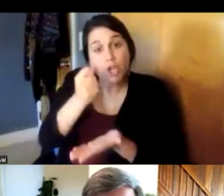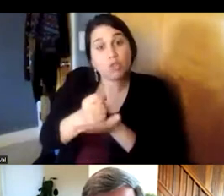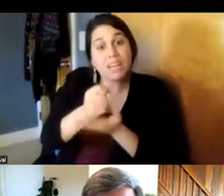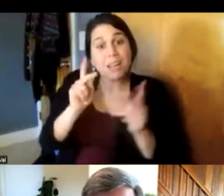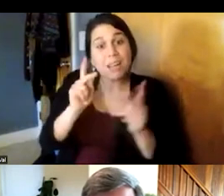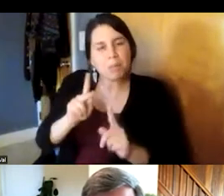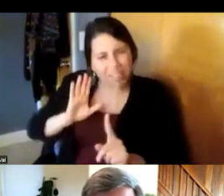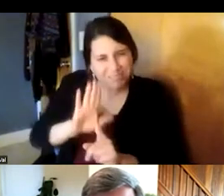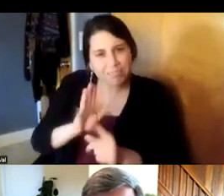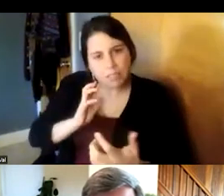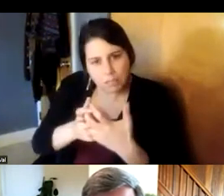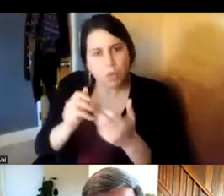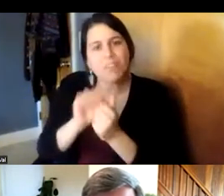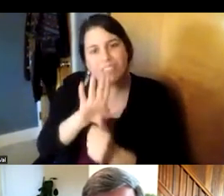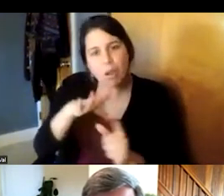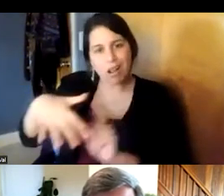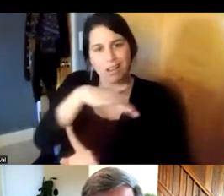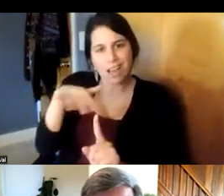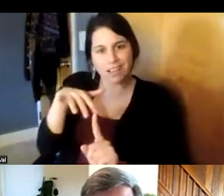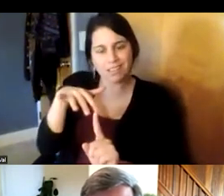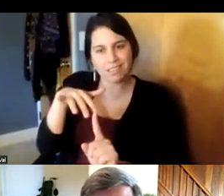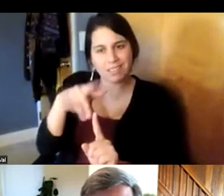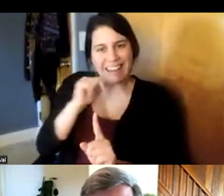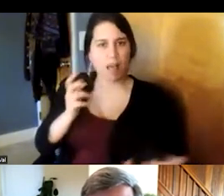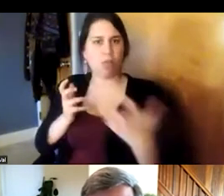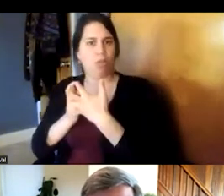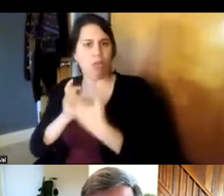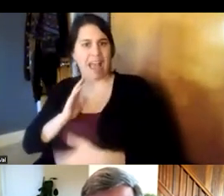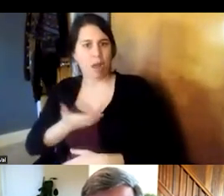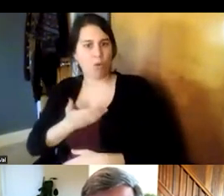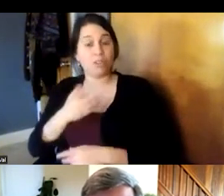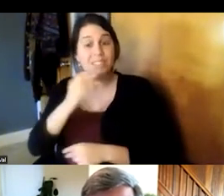in context and we just have all different contexts right i think we're it's fabulous